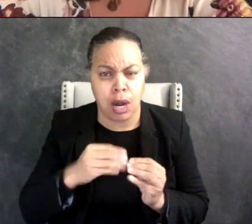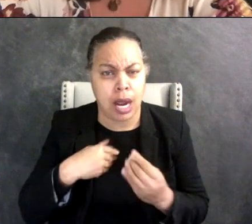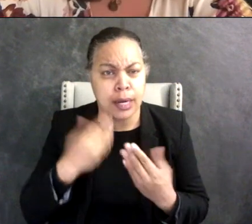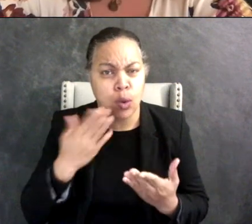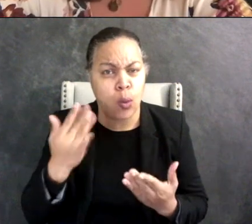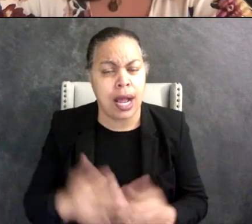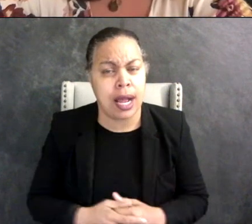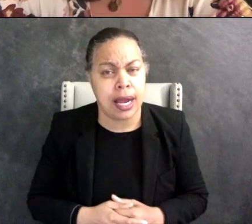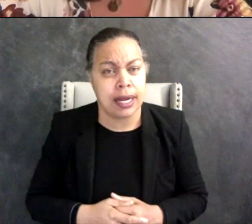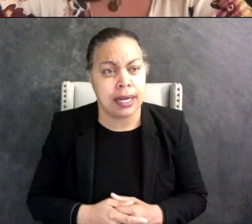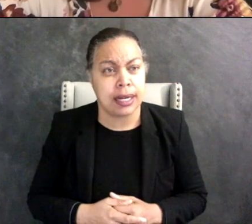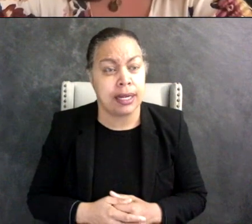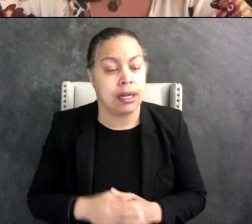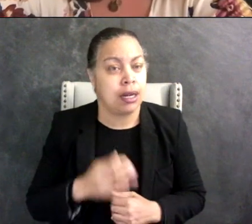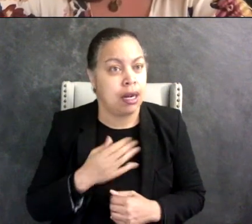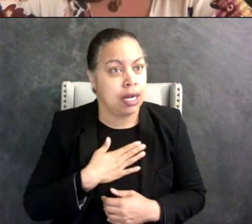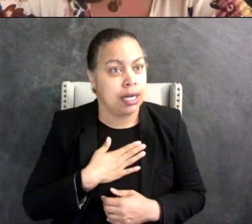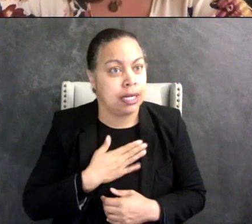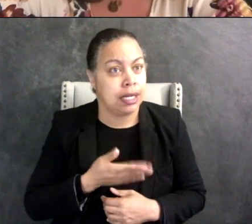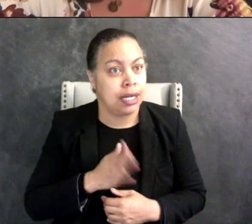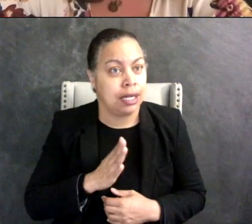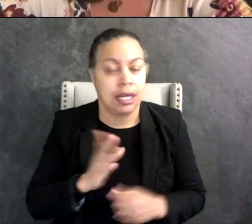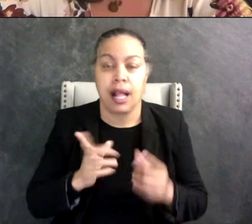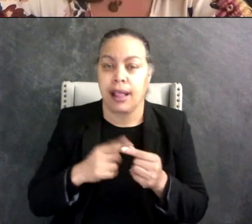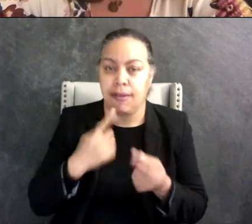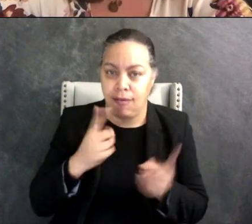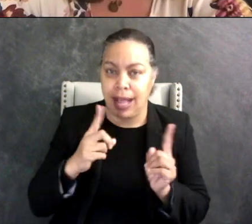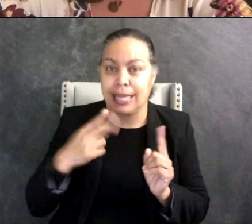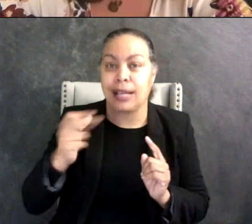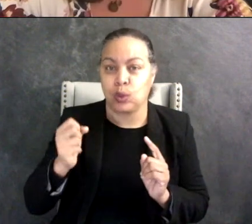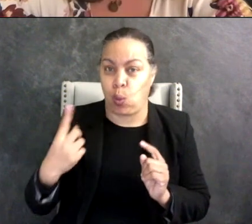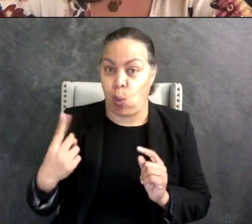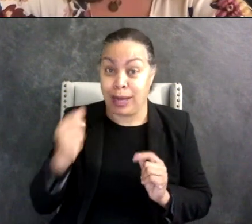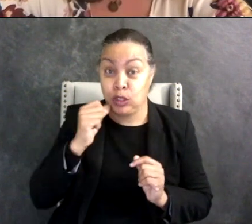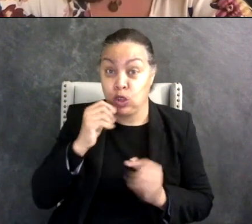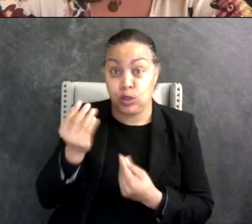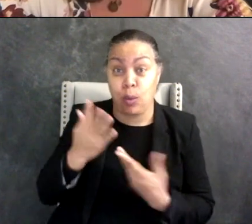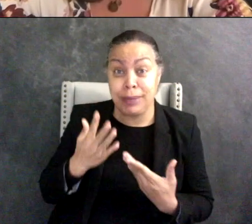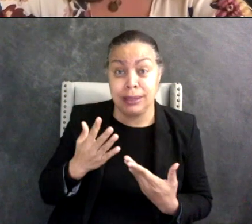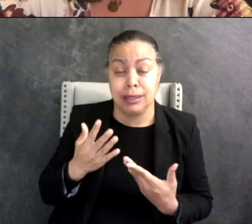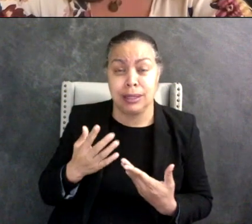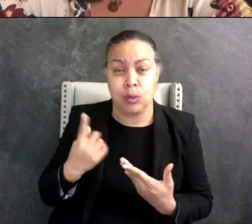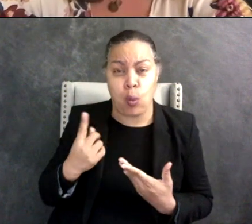Oh my gosh. And finally in high school one of them told me you know like our teacher wanted us to